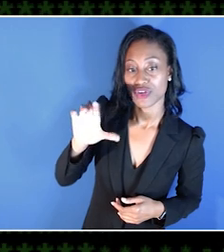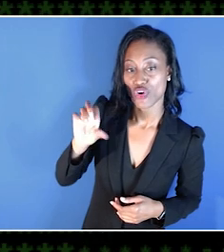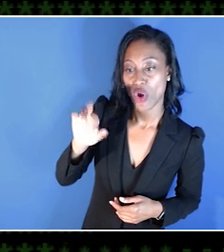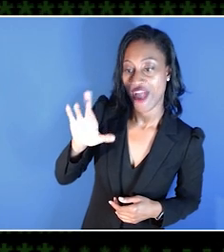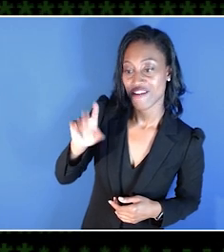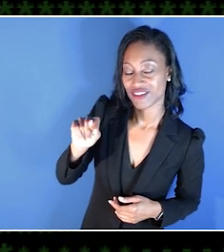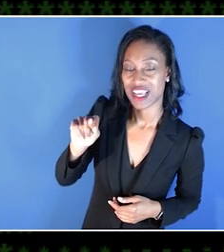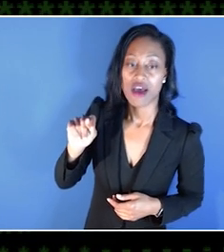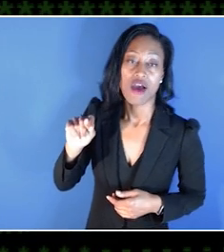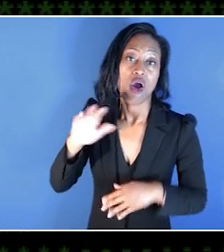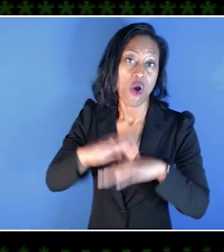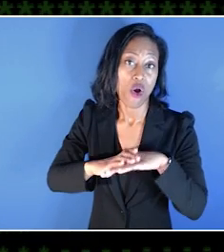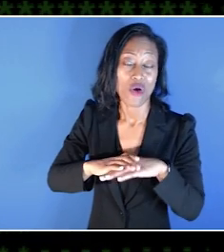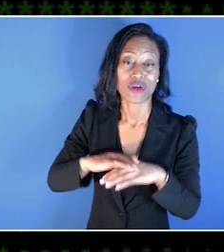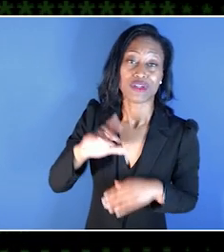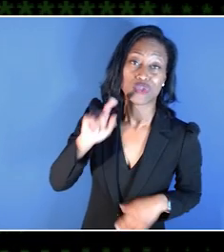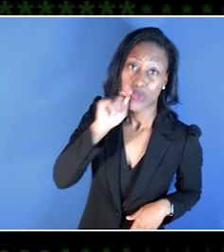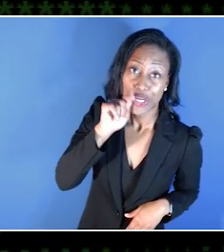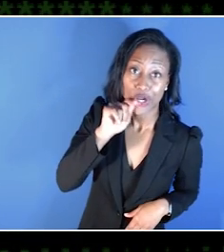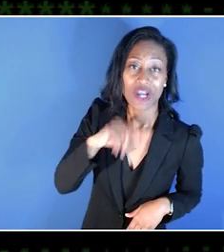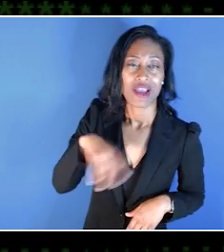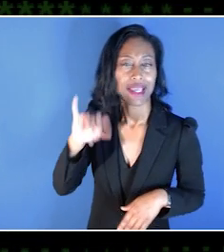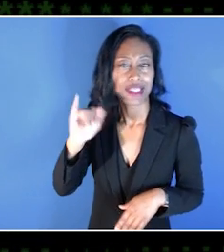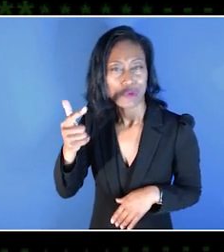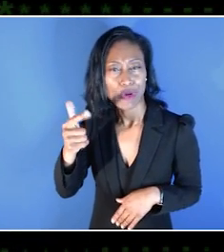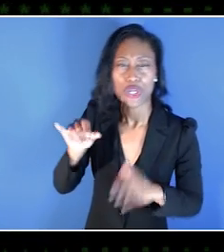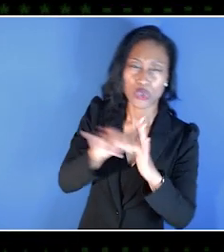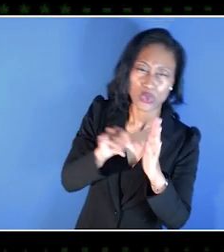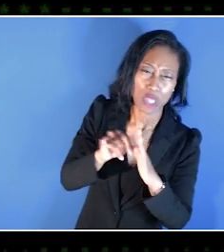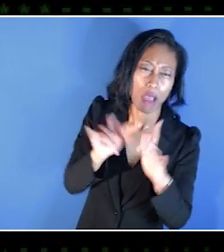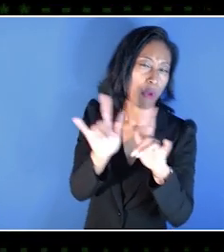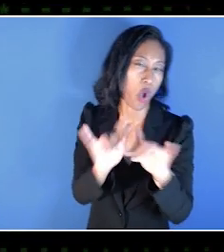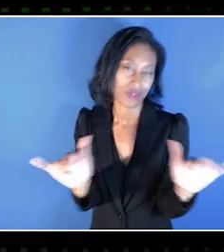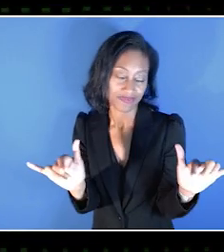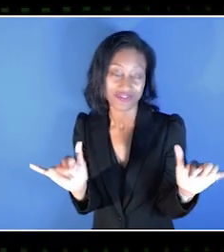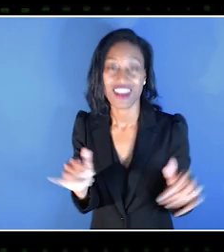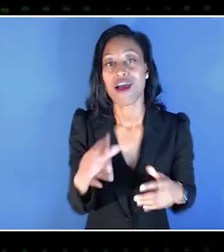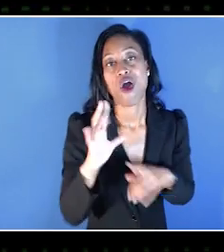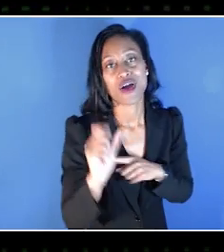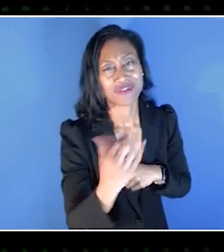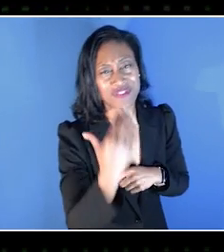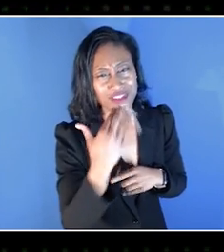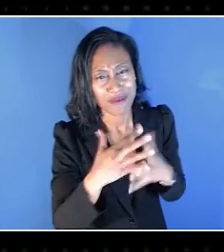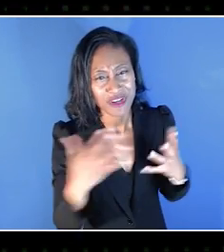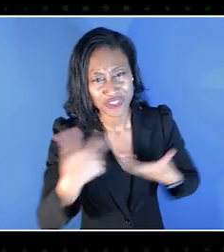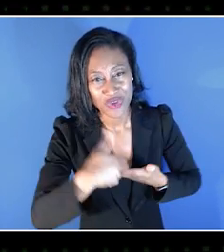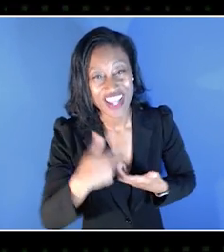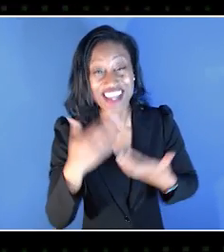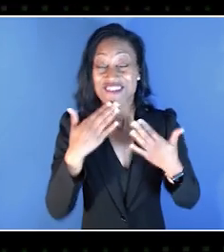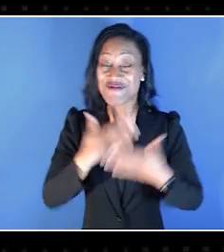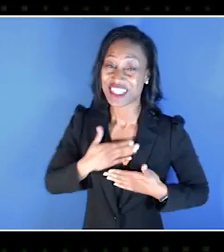on Twitter, Instagram, YouTube, all of that stuff. Awesome. Well, thank you so much for joining us today. We really appreciate it.